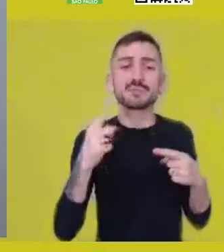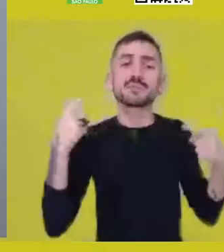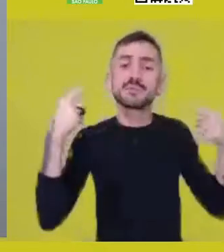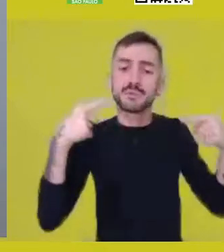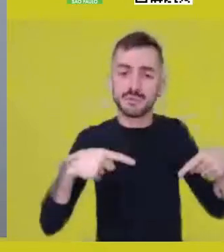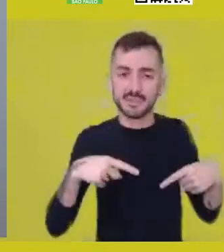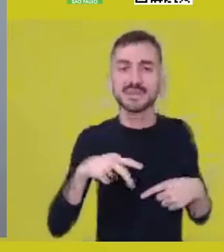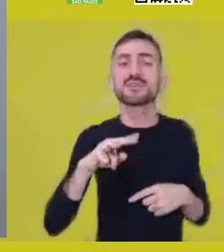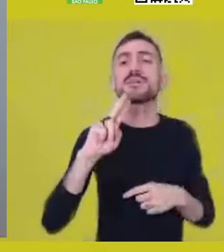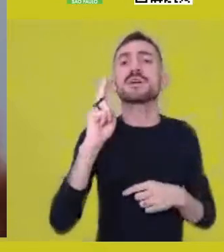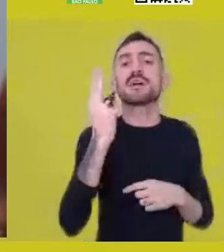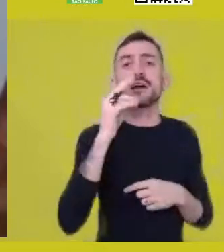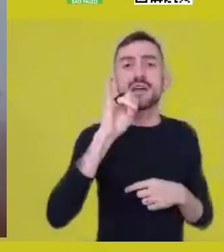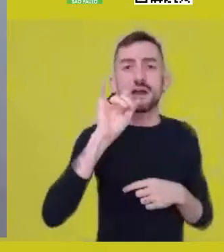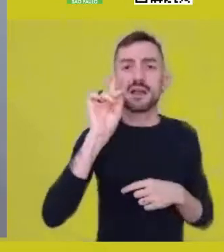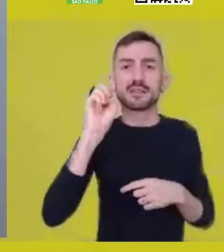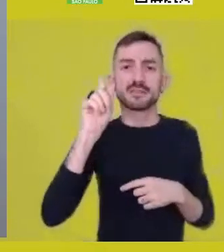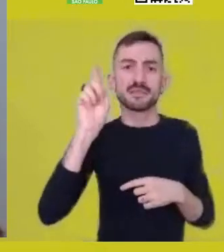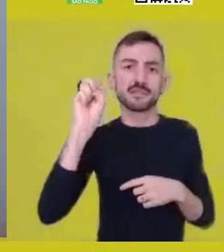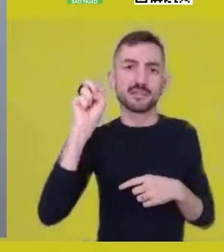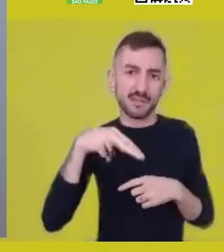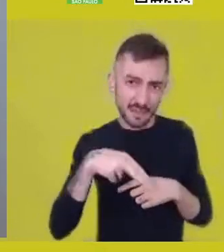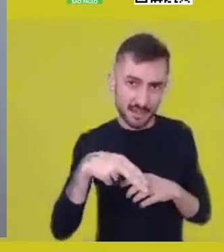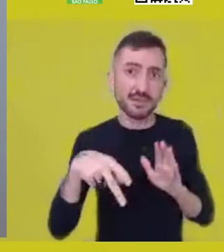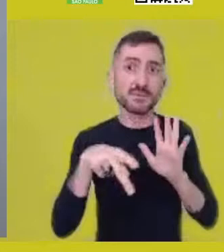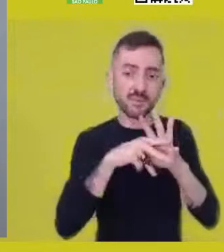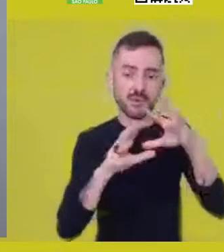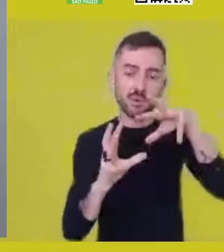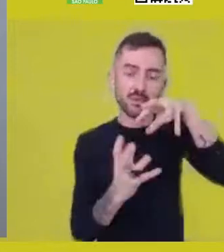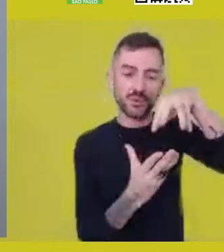in the West, between the ontic and the ontological,